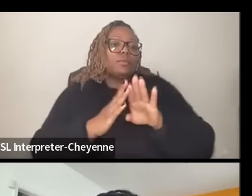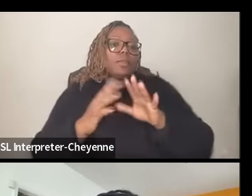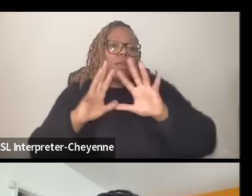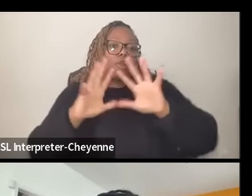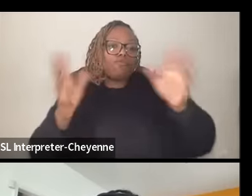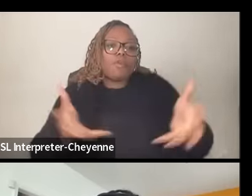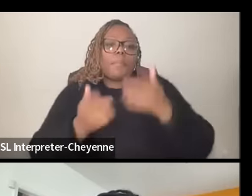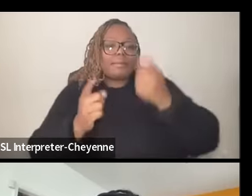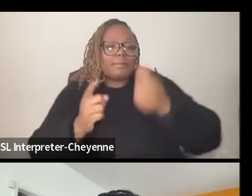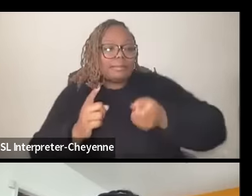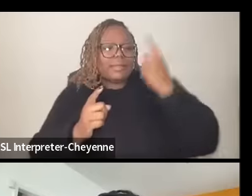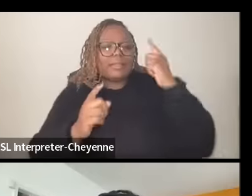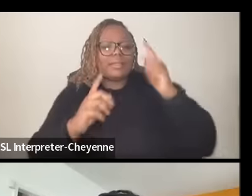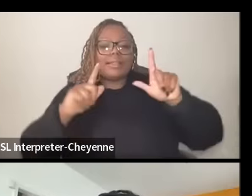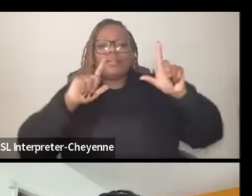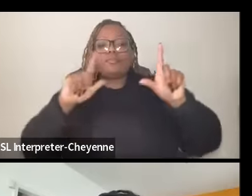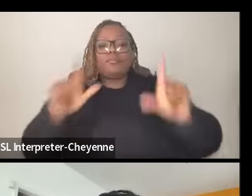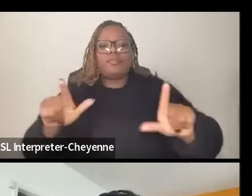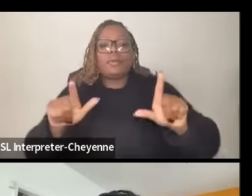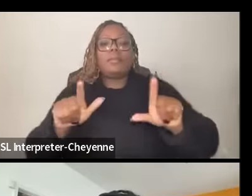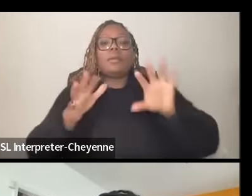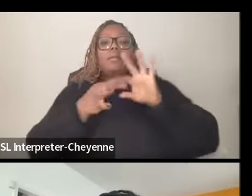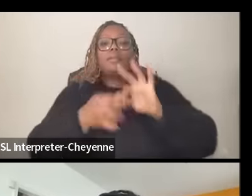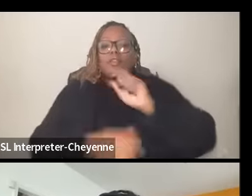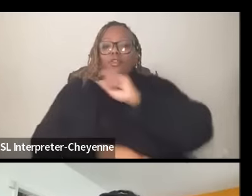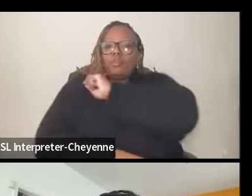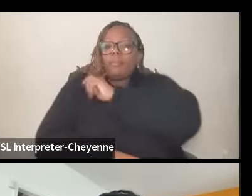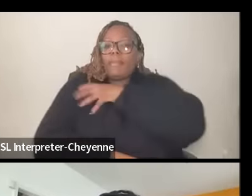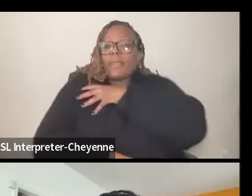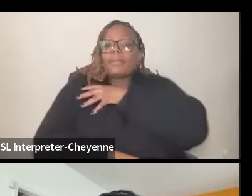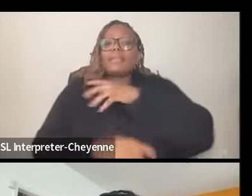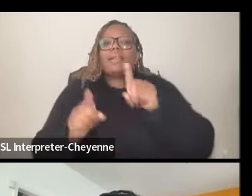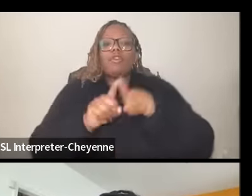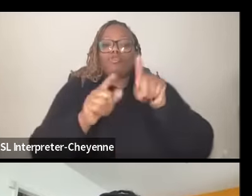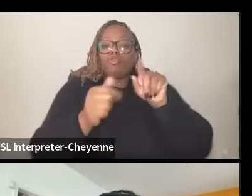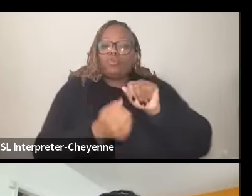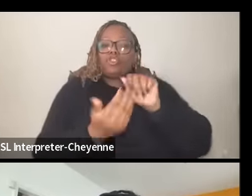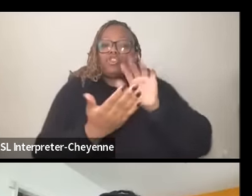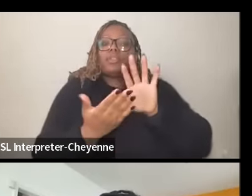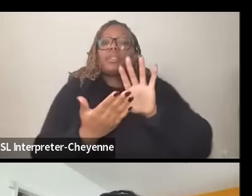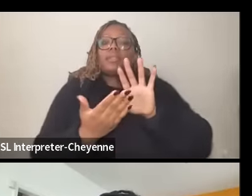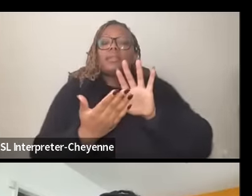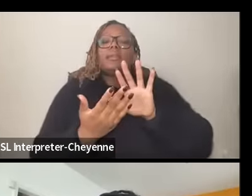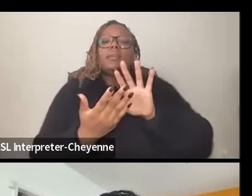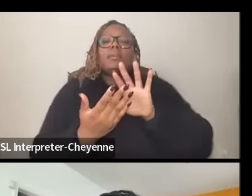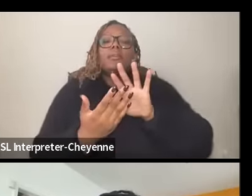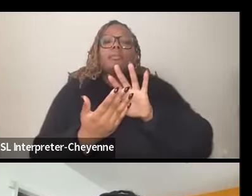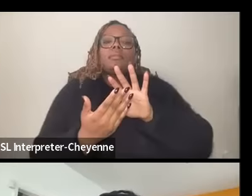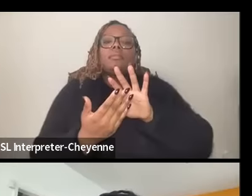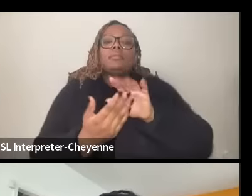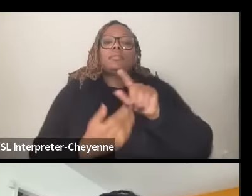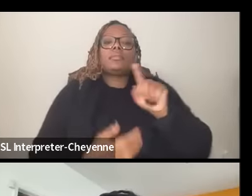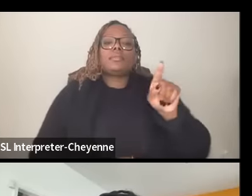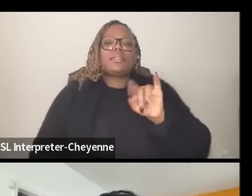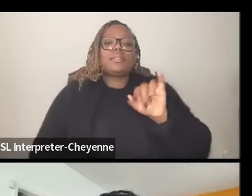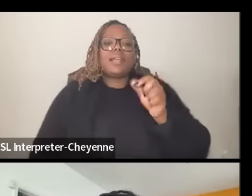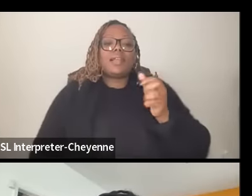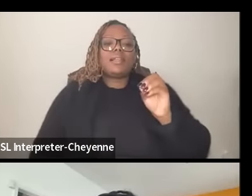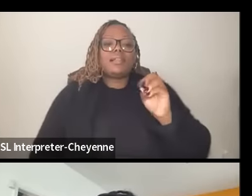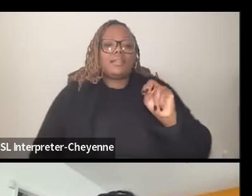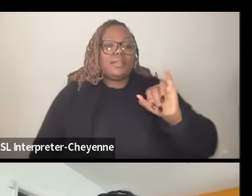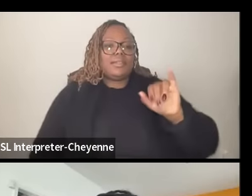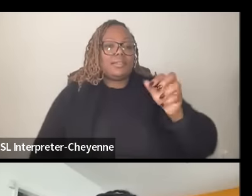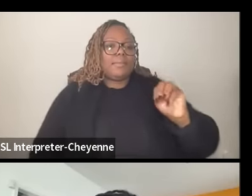understanding and framework around Palestine and like addressing um Zionism in in your own local in